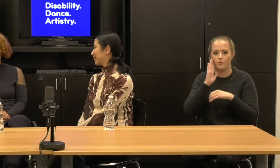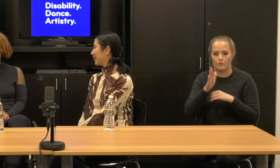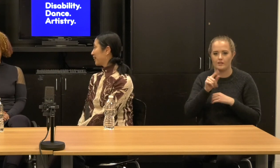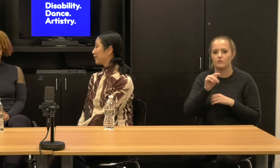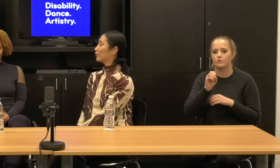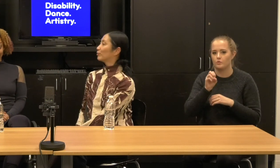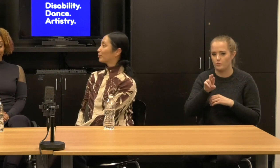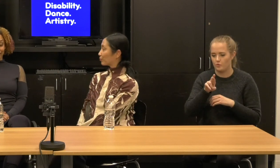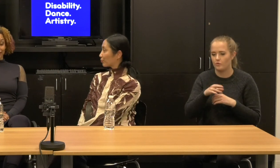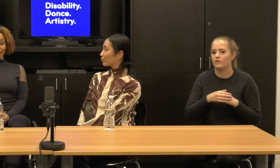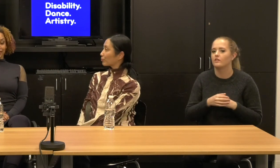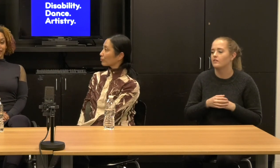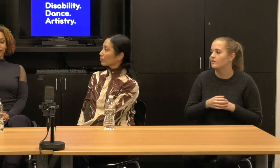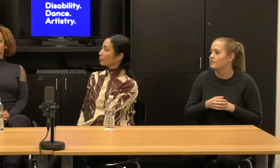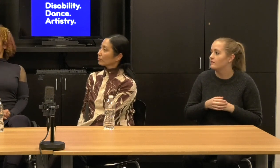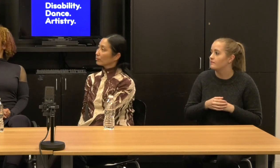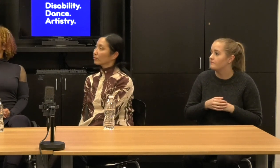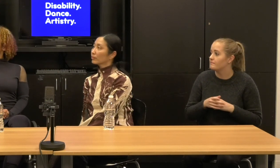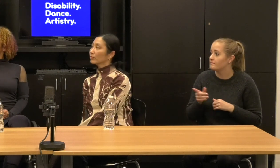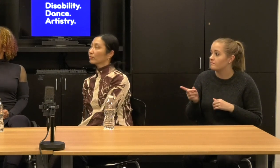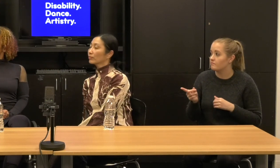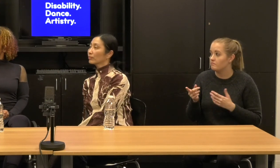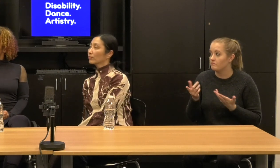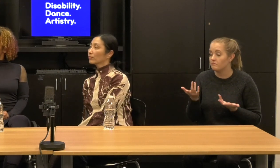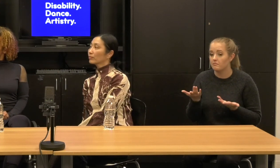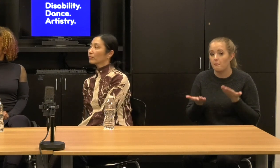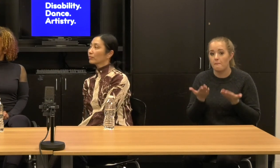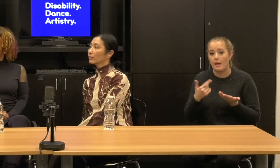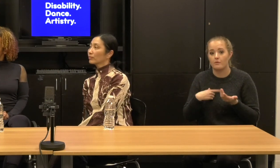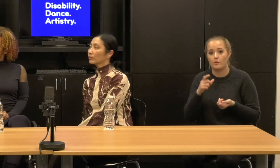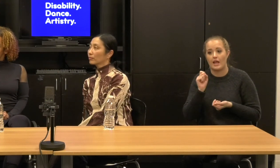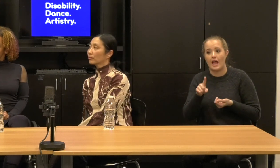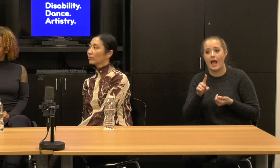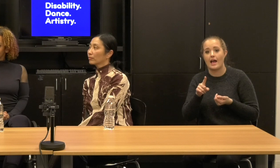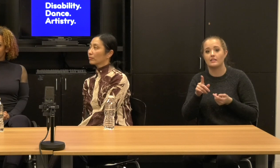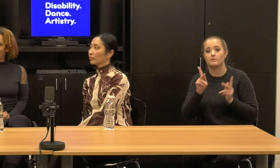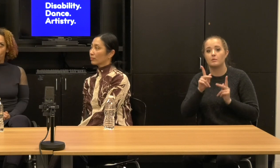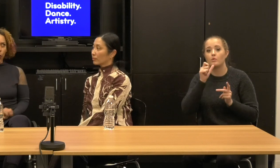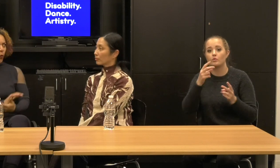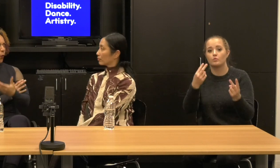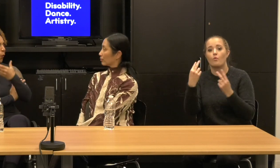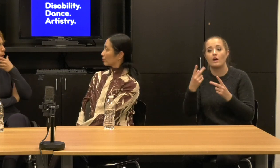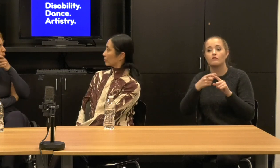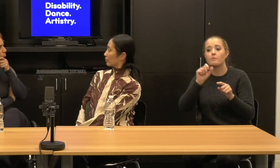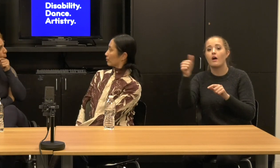Kevin: Can we ask folks maybe who are watching from other cities who would love to see descent come?